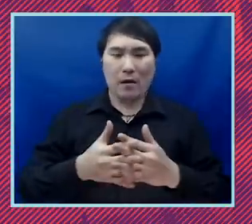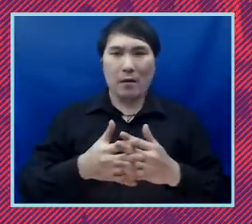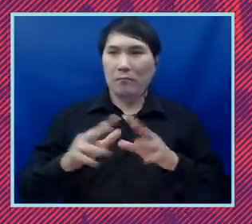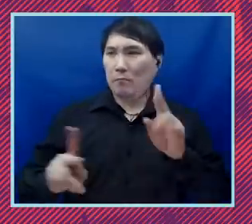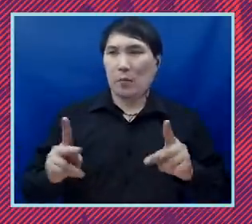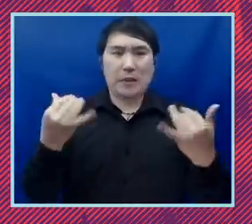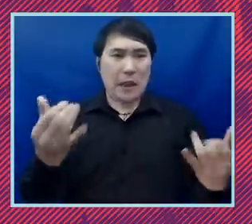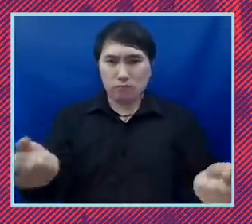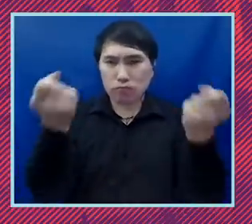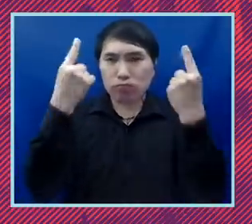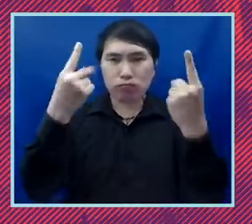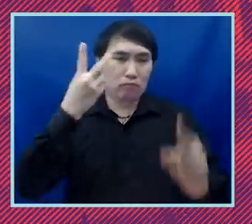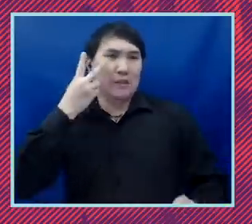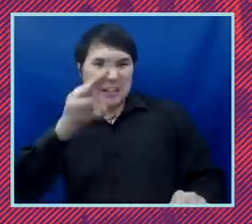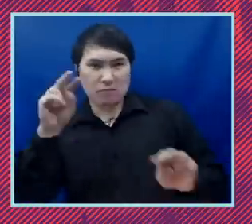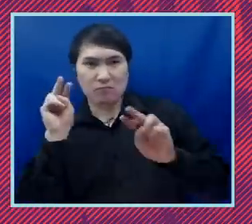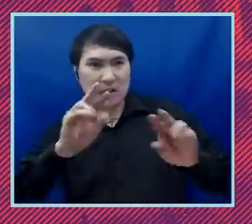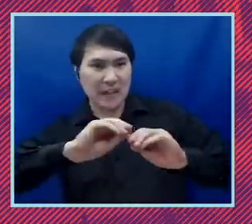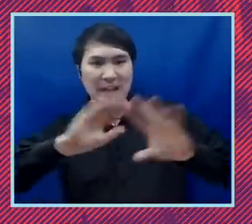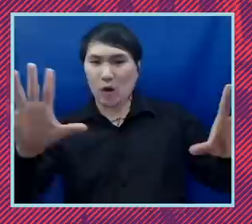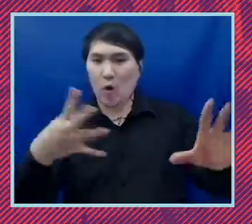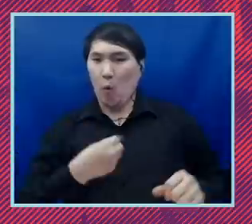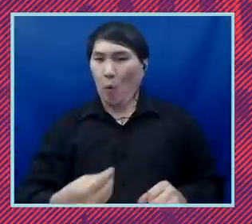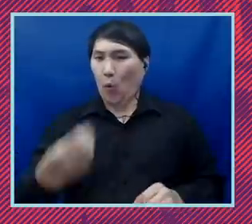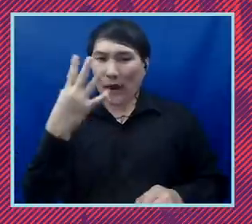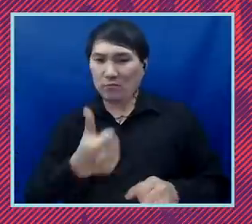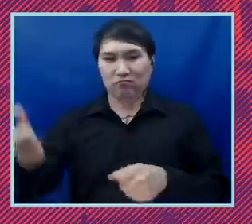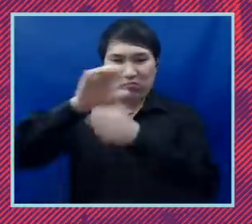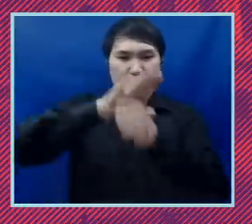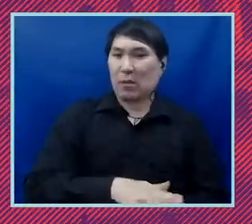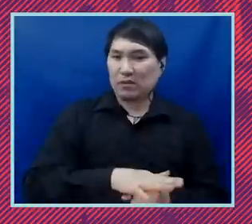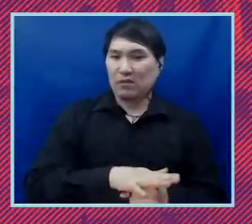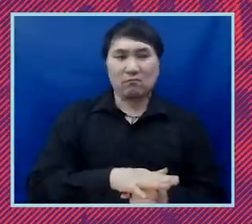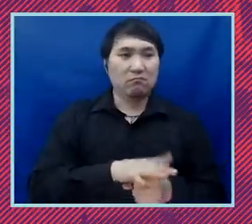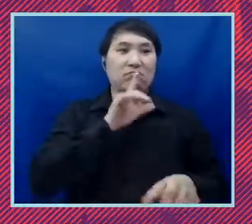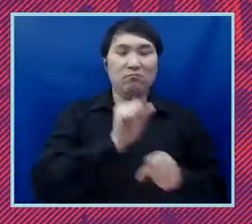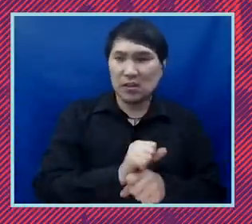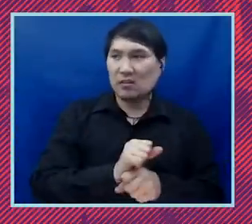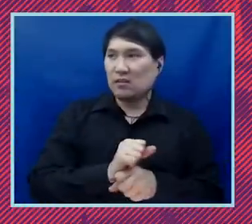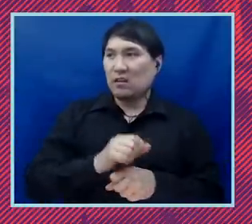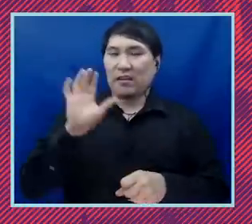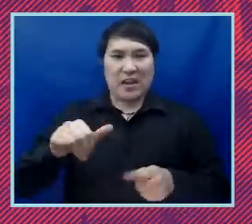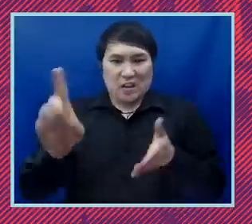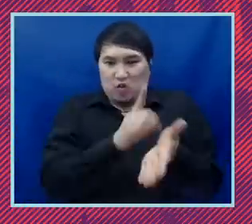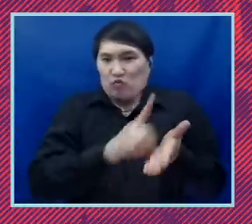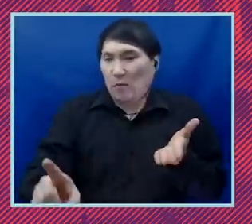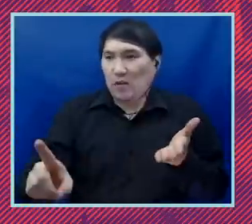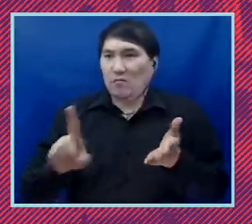the level and the extent to which white supremacy and prejudice has kind of seeped into